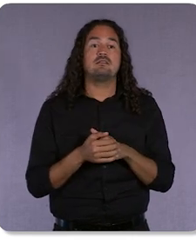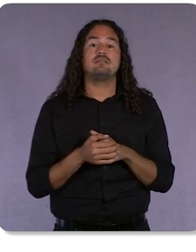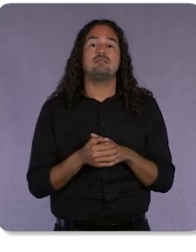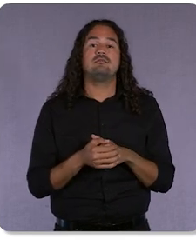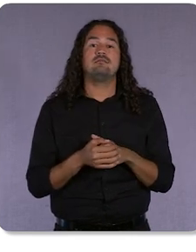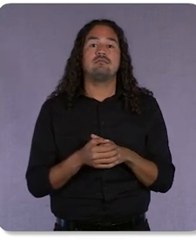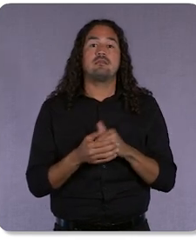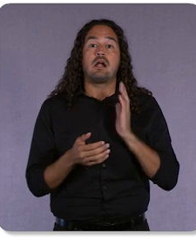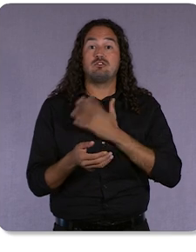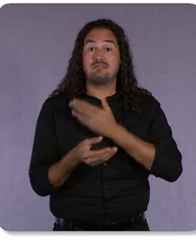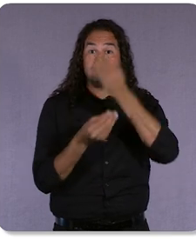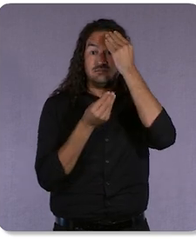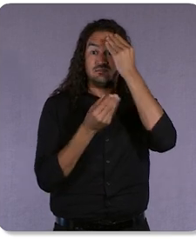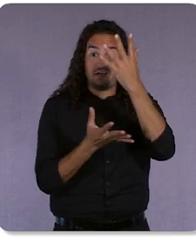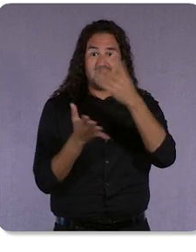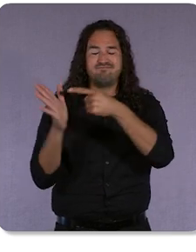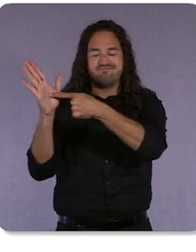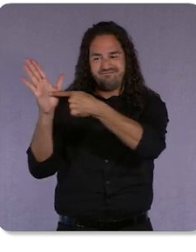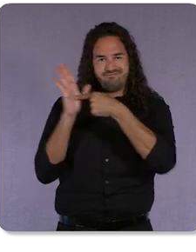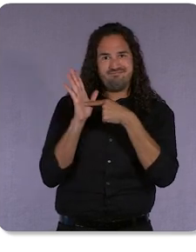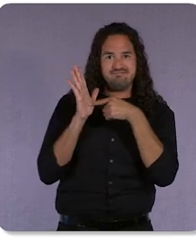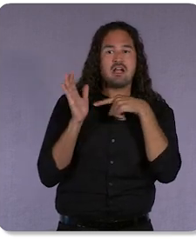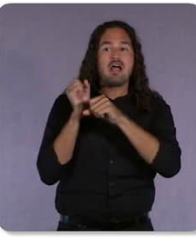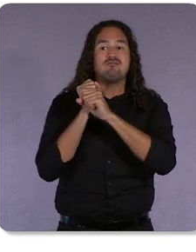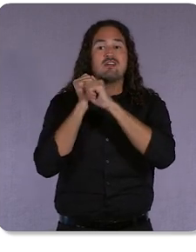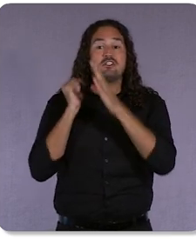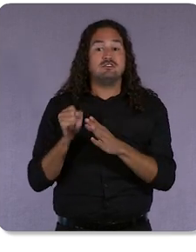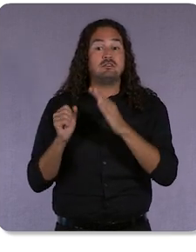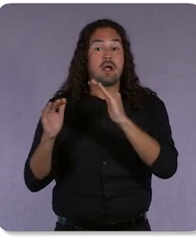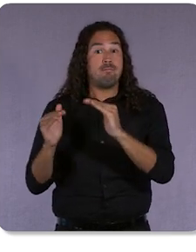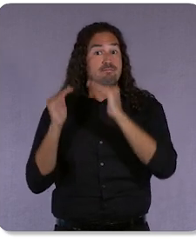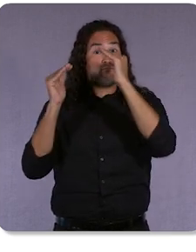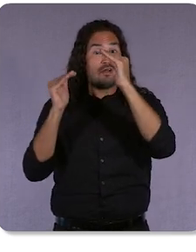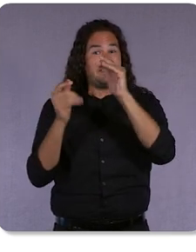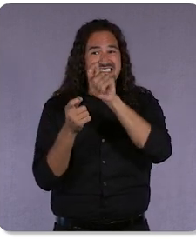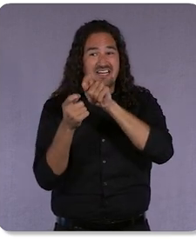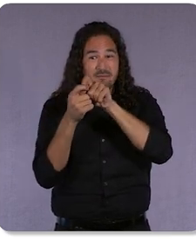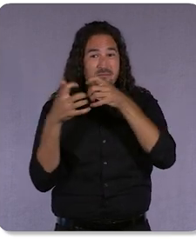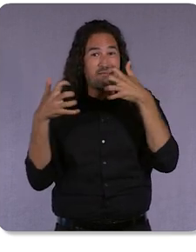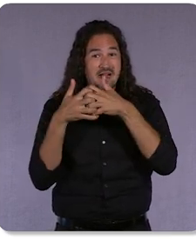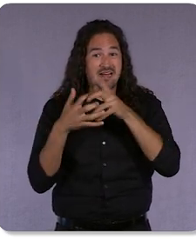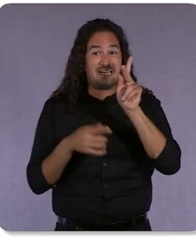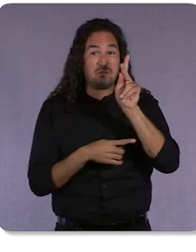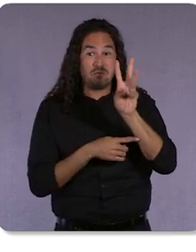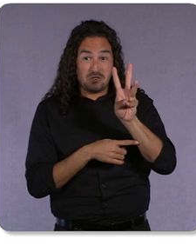that upgrade their exact match keywords to broad match in campaigns that use a target ROAS,